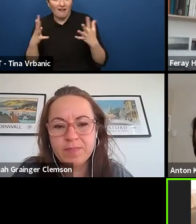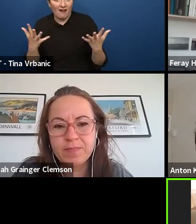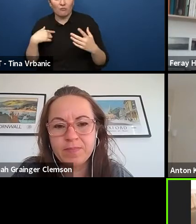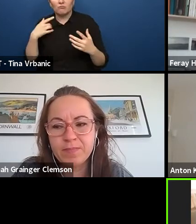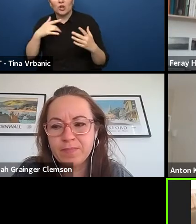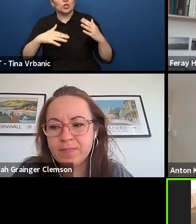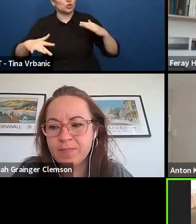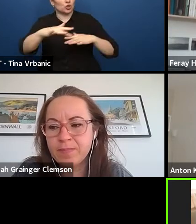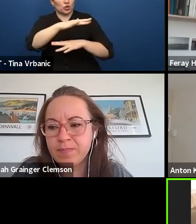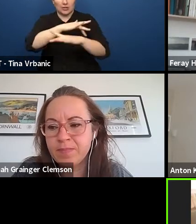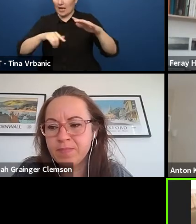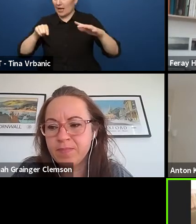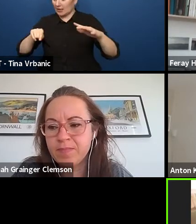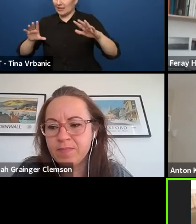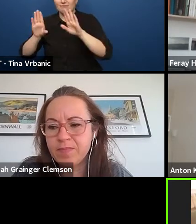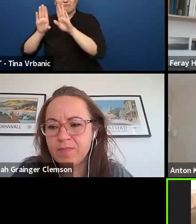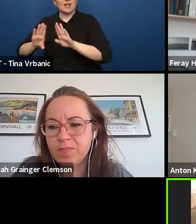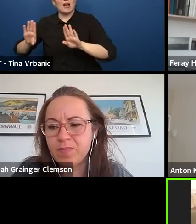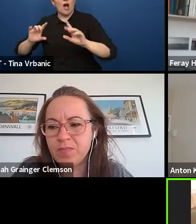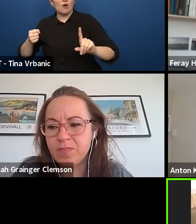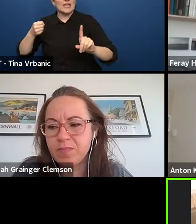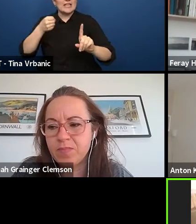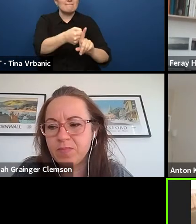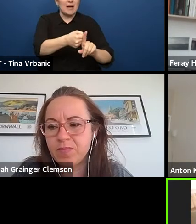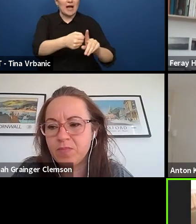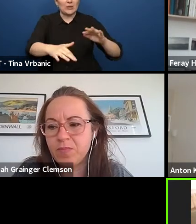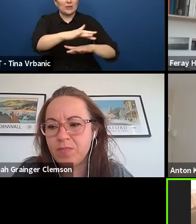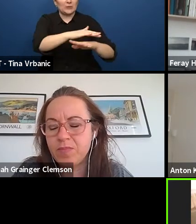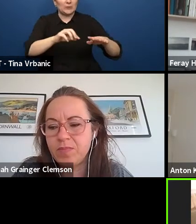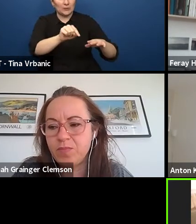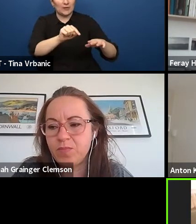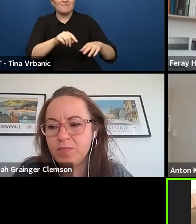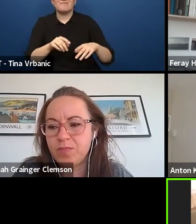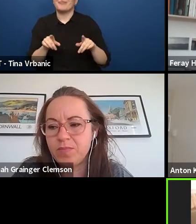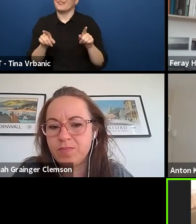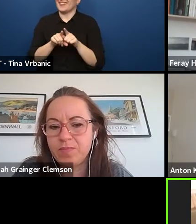because this was one of the topic of this World Congress